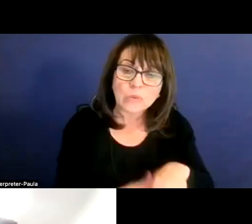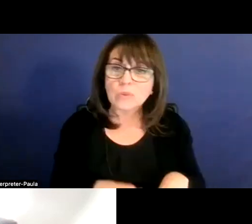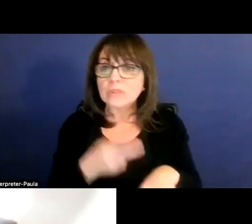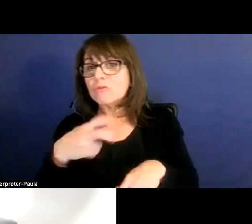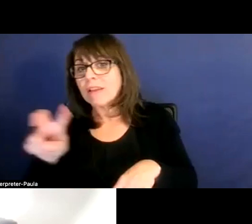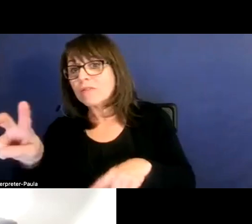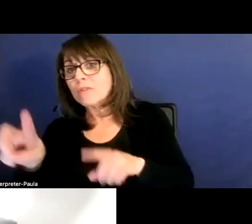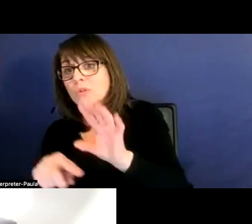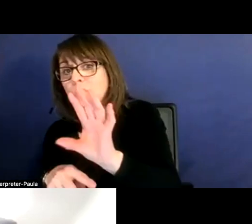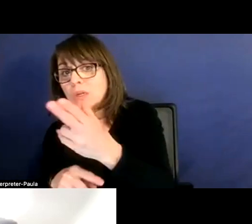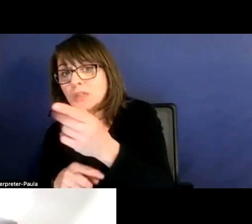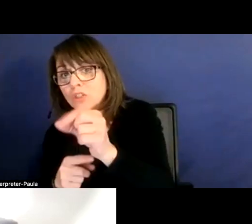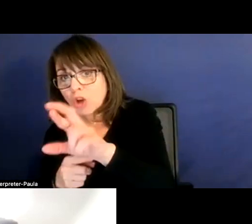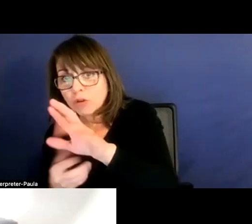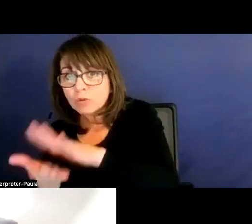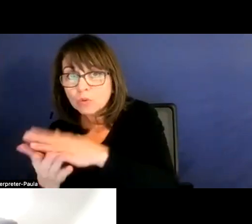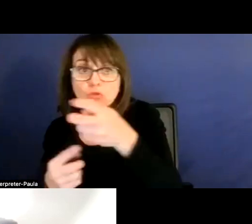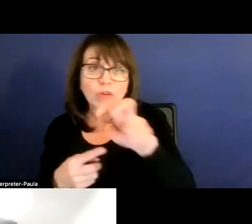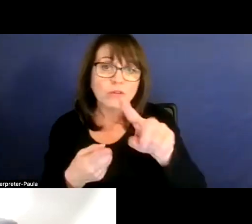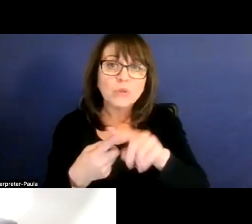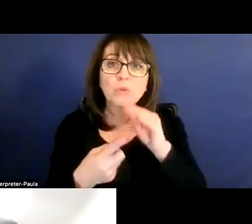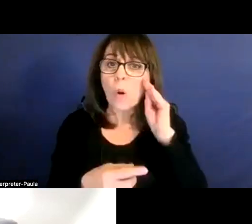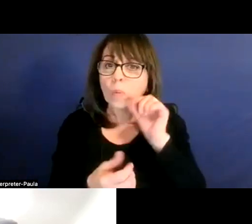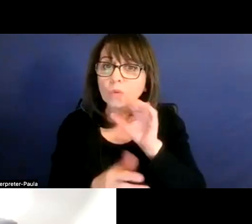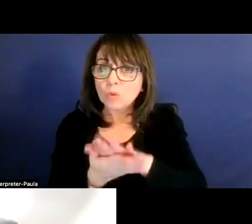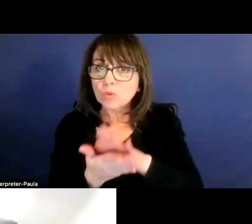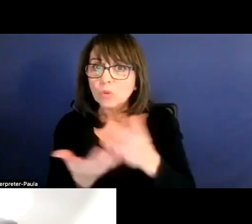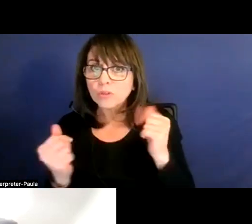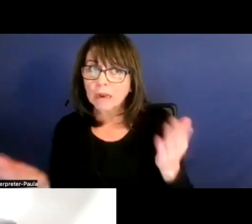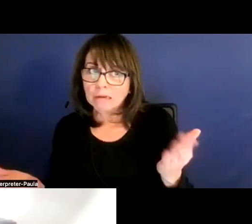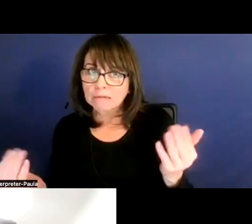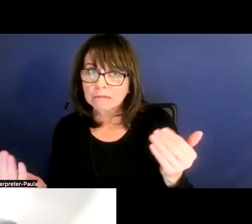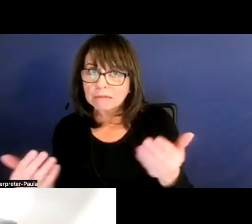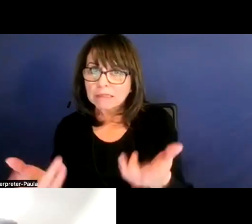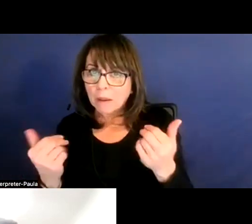or homeschool and things like that. So we are really trying to work with them. We also have some schools